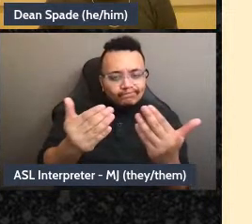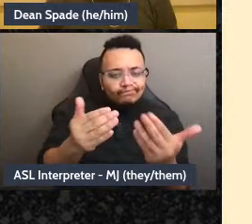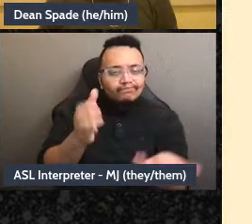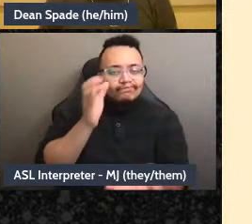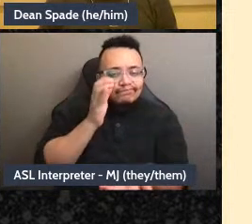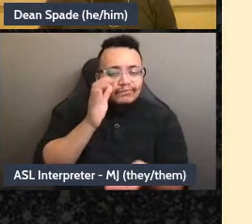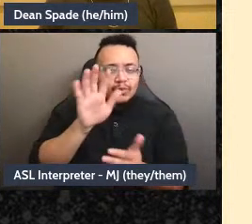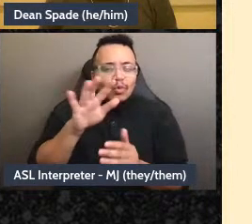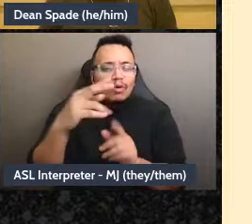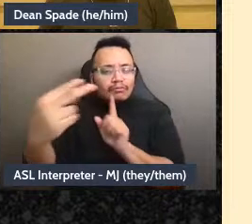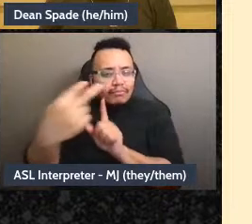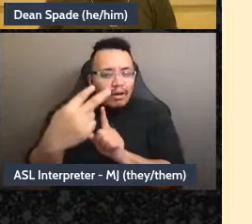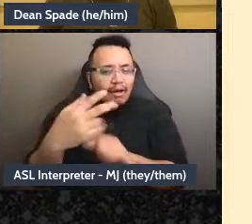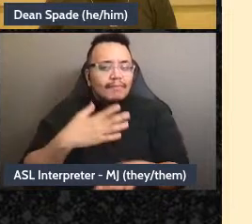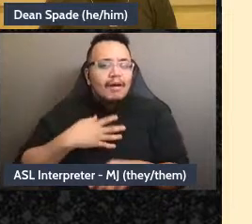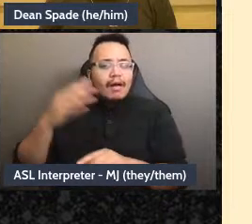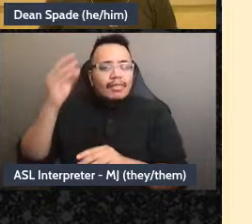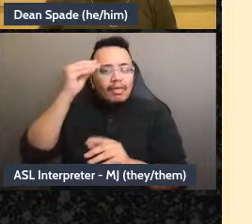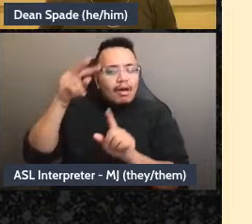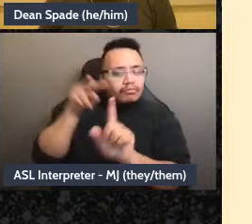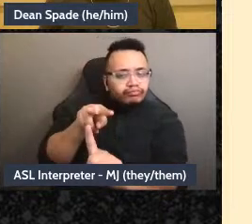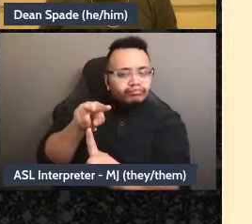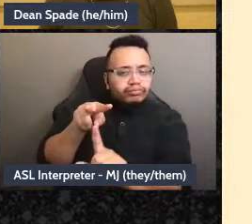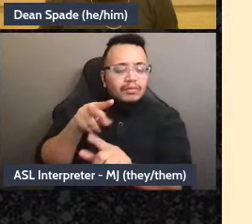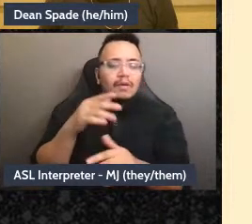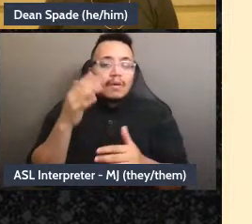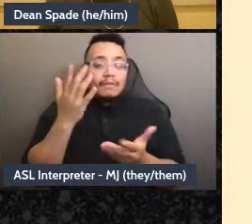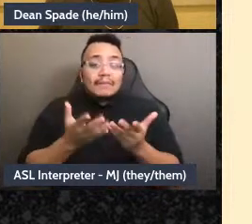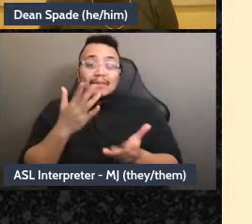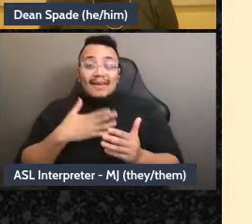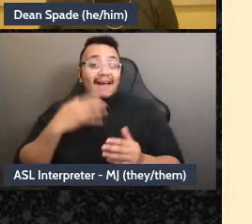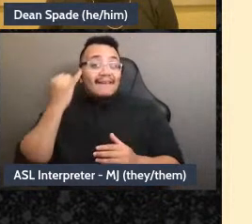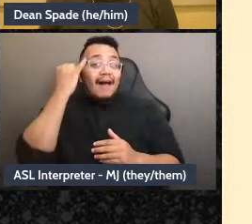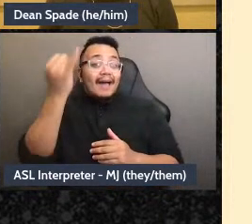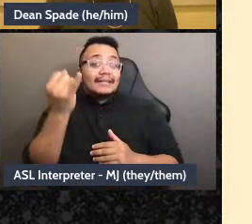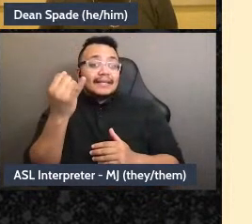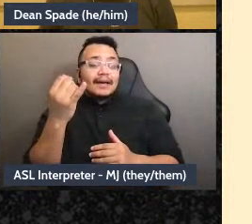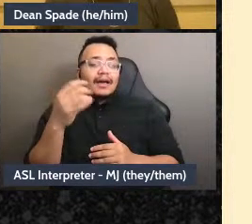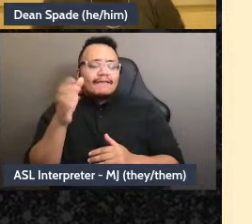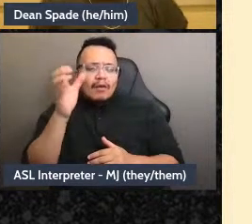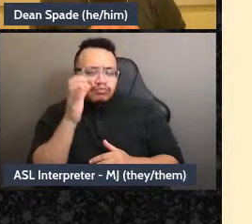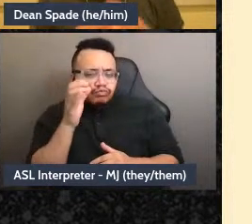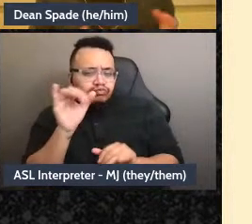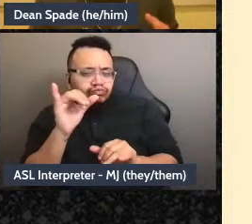that's different so that I can make it better, so we can make it better, so rather than “I brought